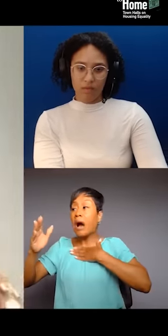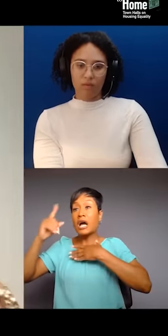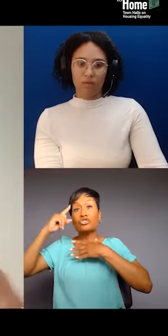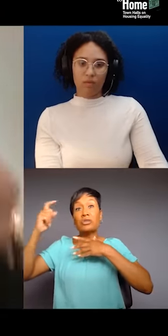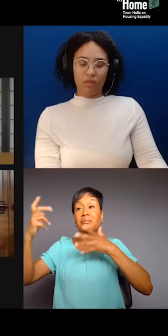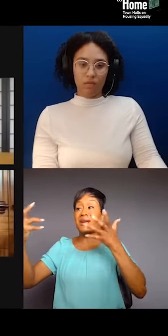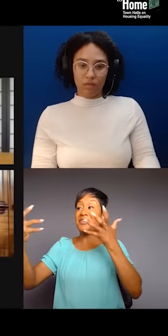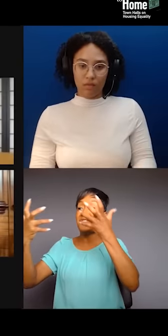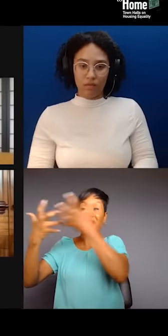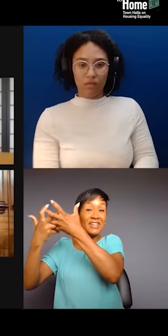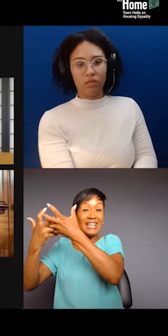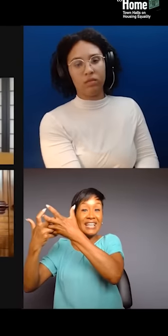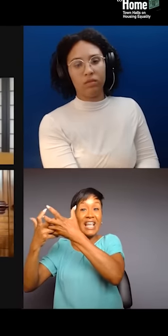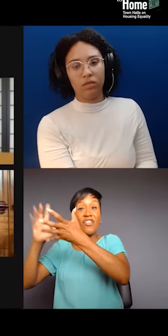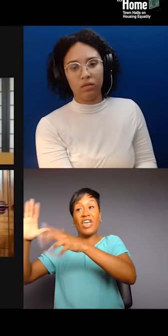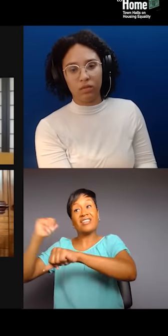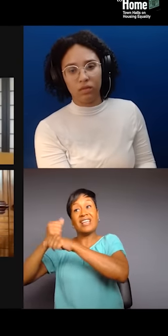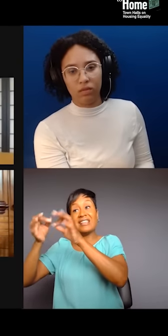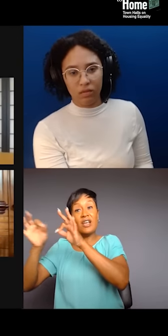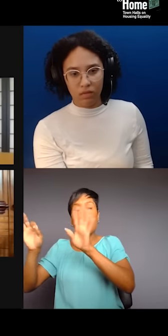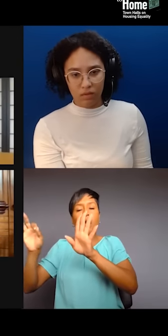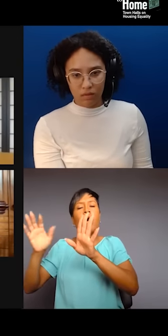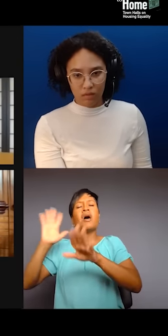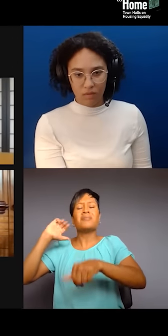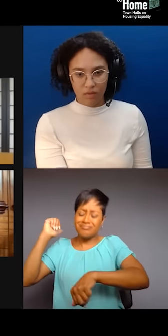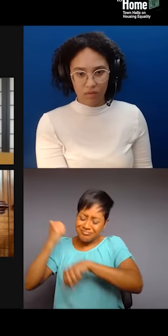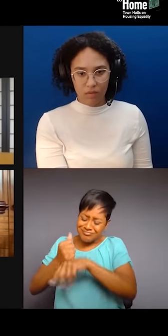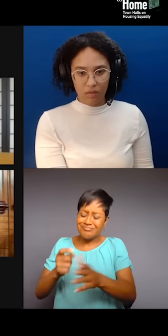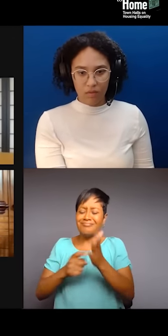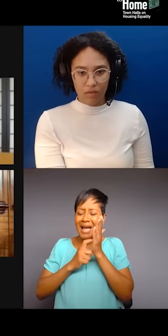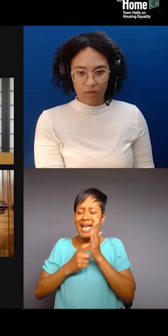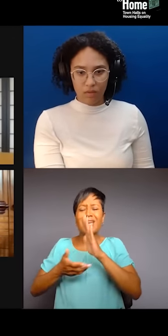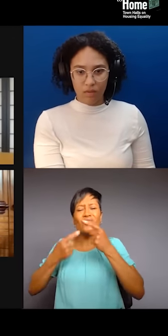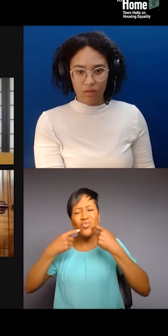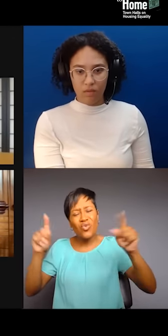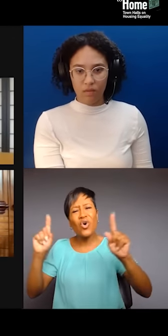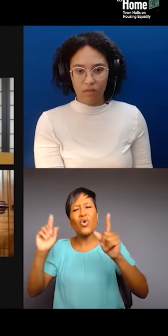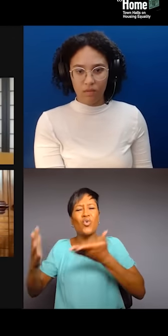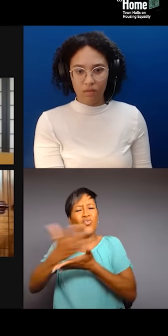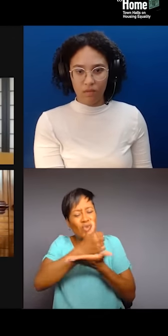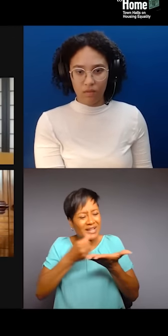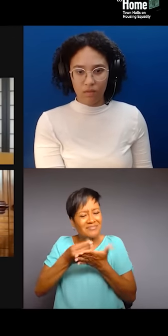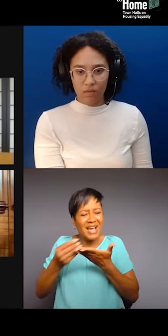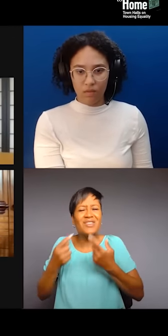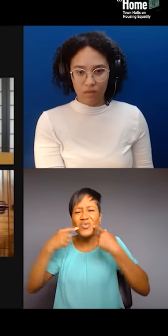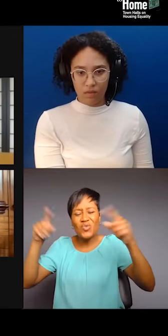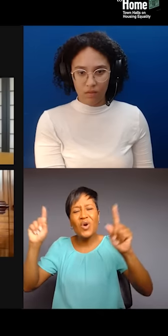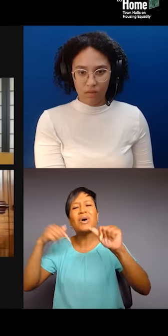but we gotta make it work, and we have to raise money to make it work, so we can have a museum. And on top of it, we really have creatives and artists